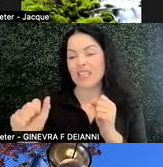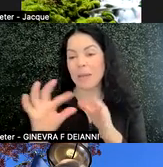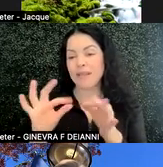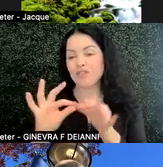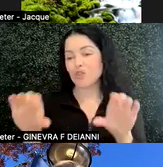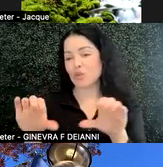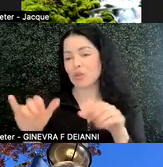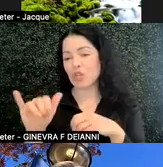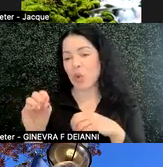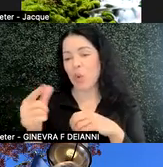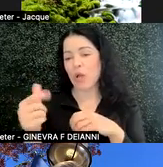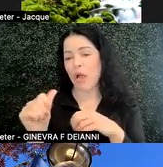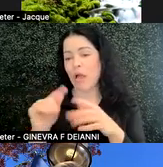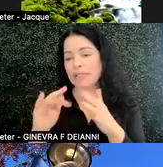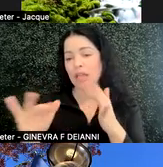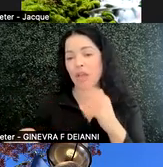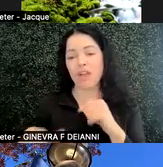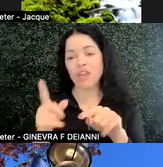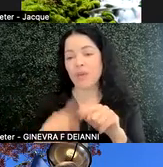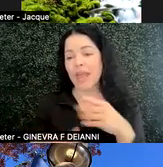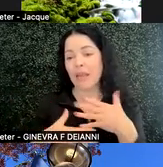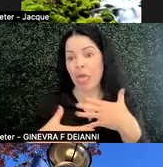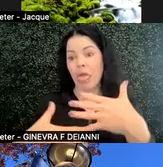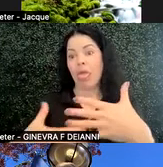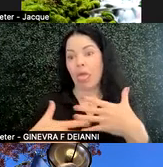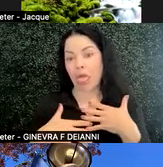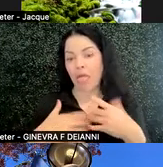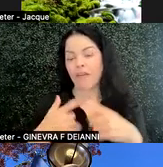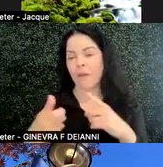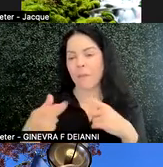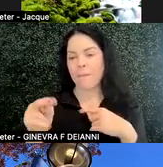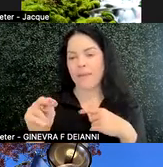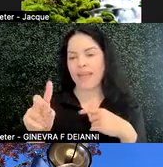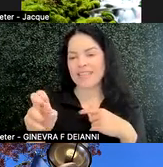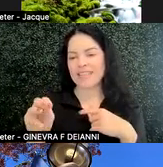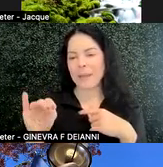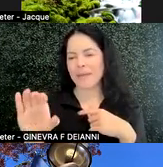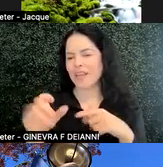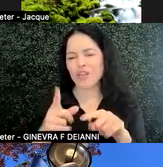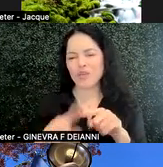You can't deep breathe your way out of a pandemic. You cannot stretch your way out of terrible class sizes.